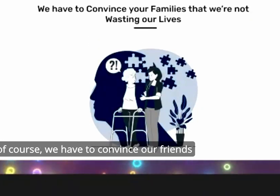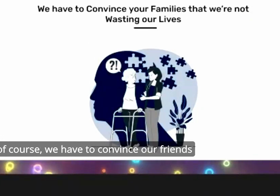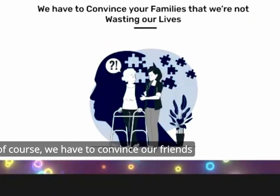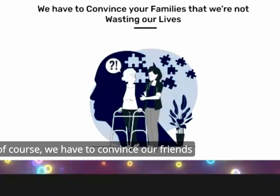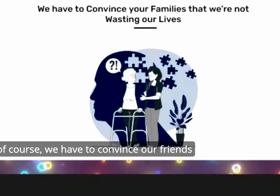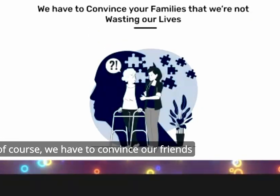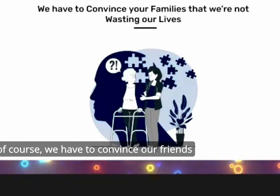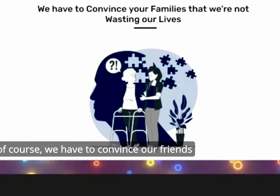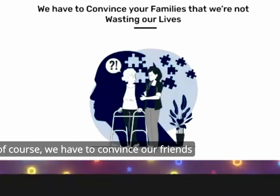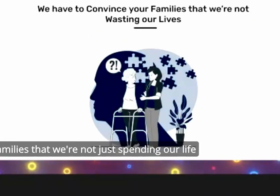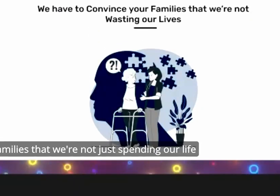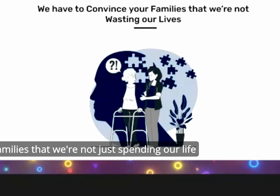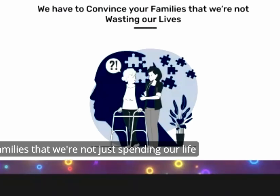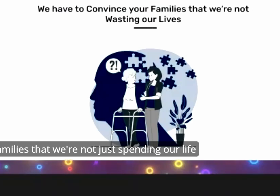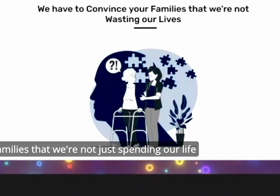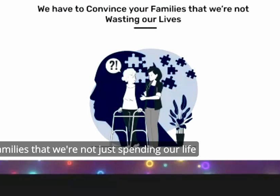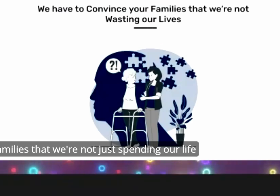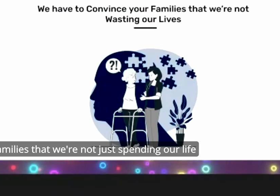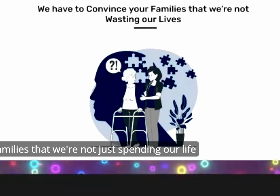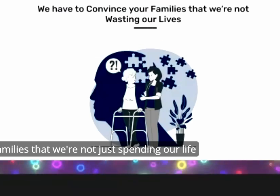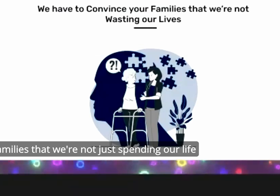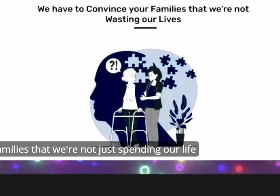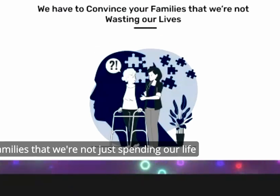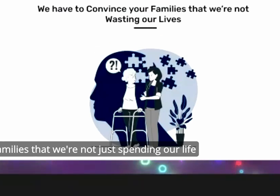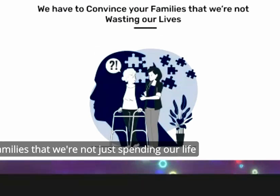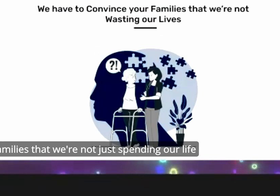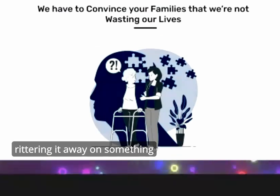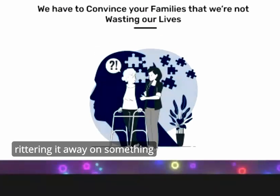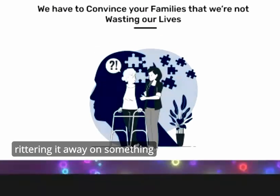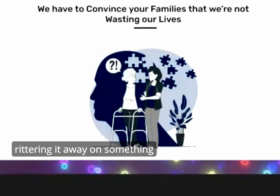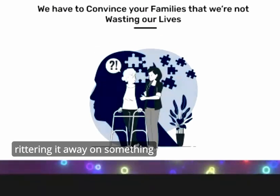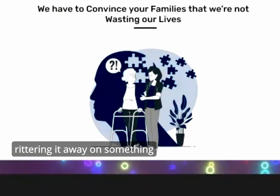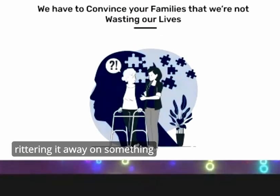to convince our friends and families that we're not just spending our life frittering it away on